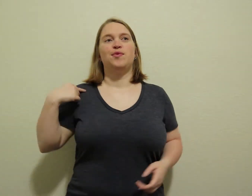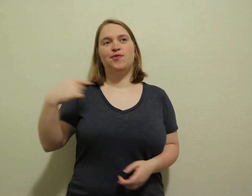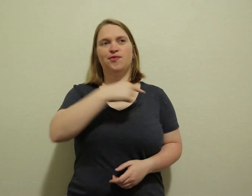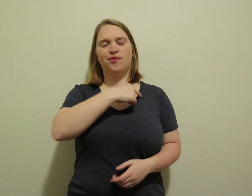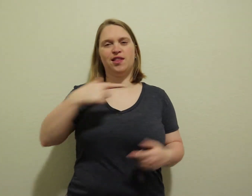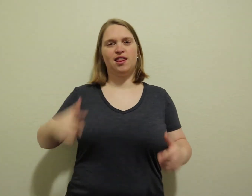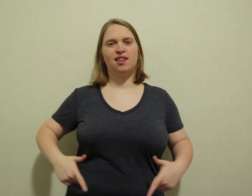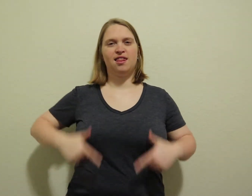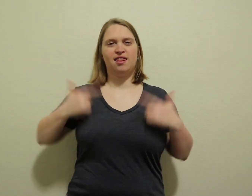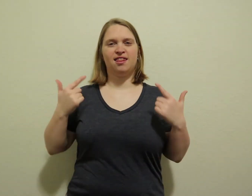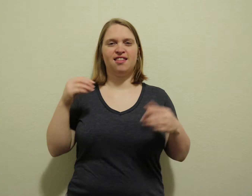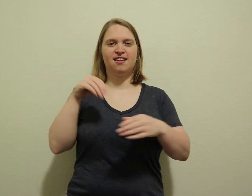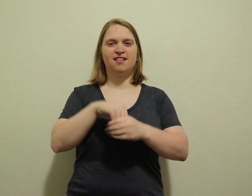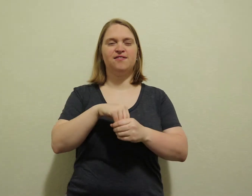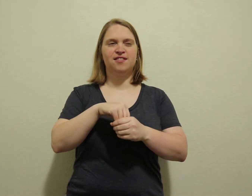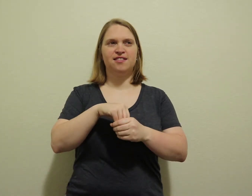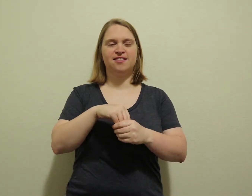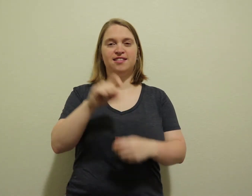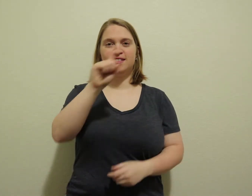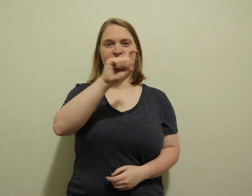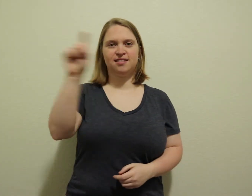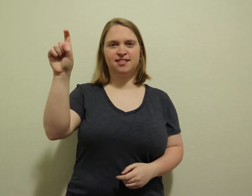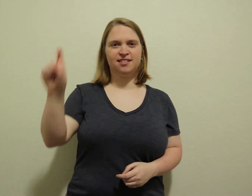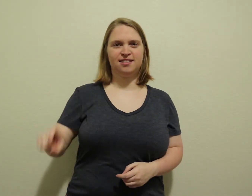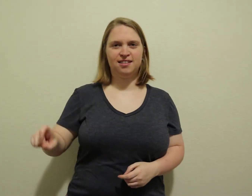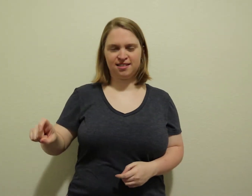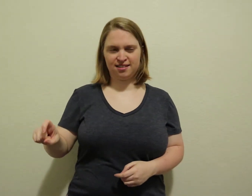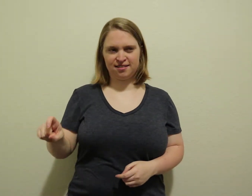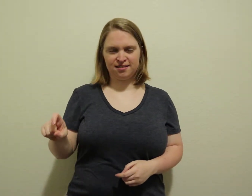We live in Texas